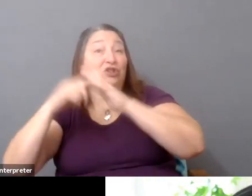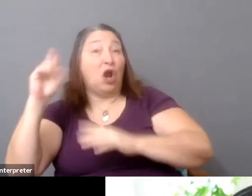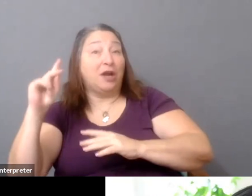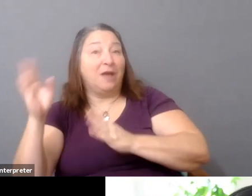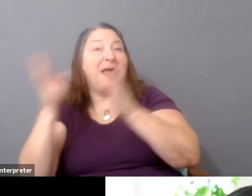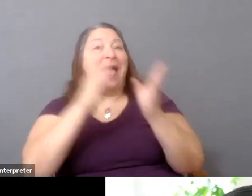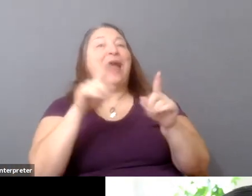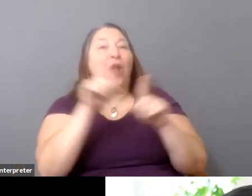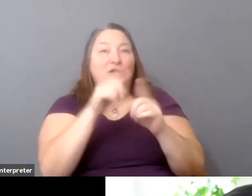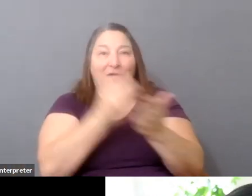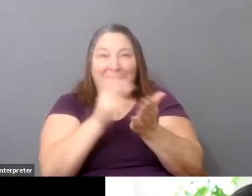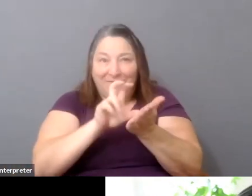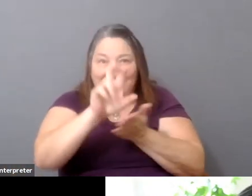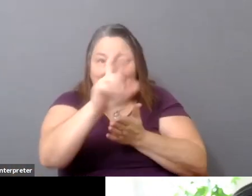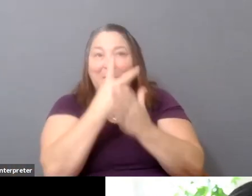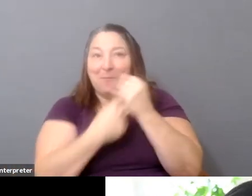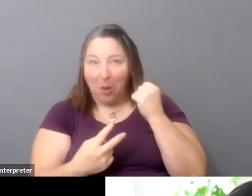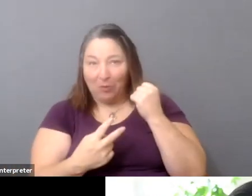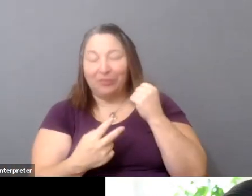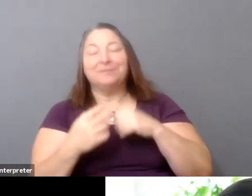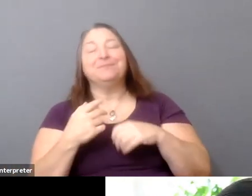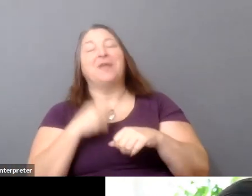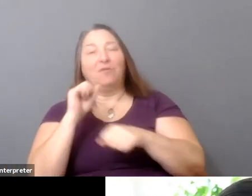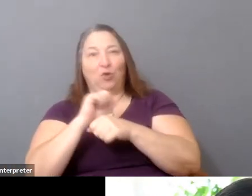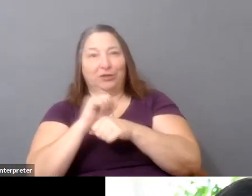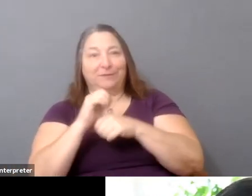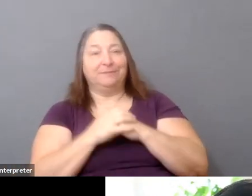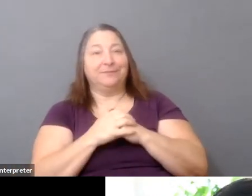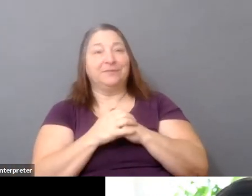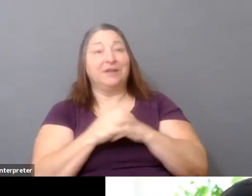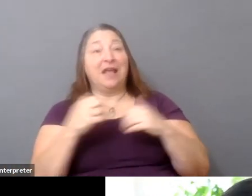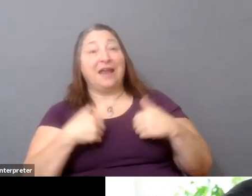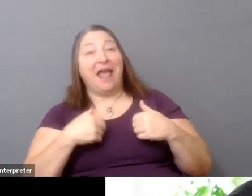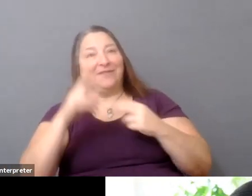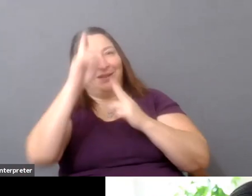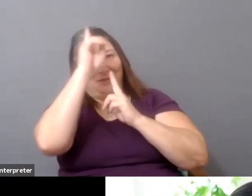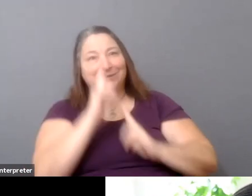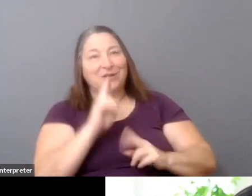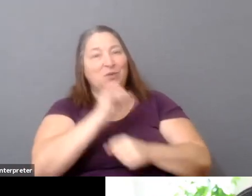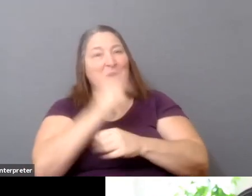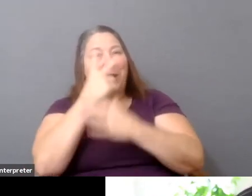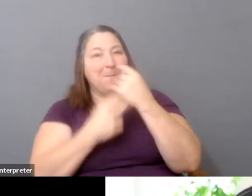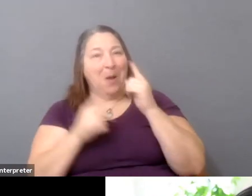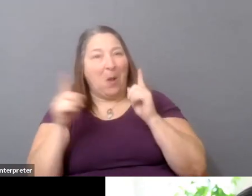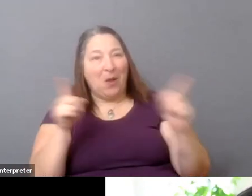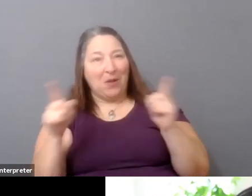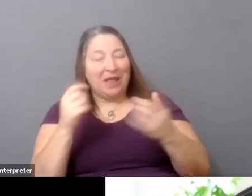And having the privilege of being able to kind of, like, work in those two different dimensions has helped me both understand kind